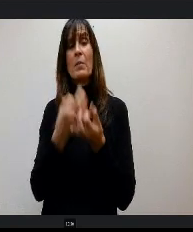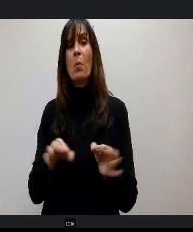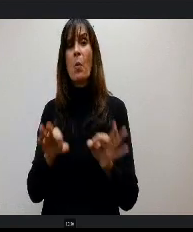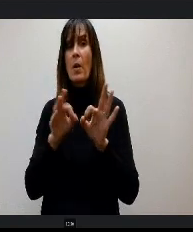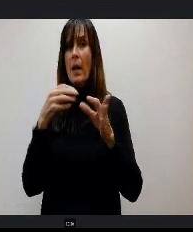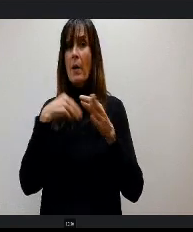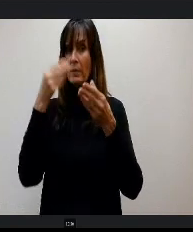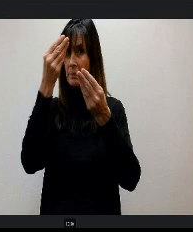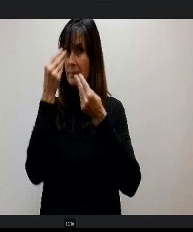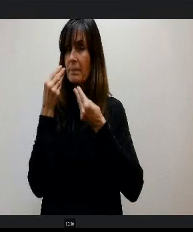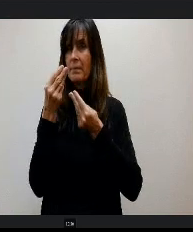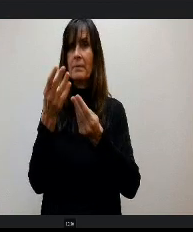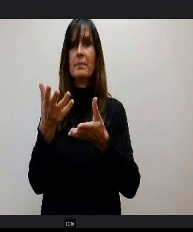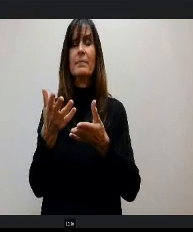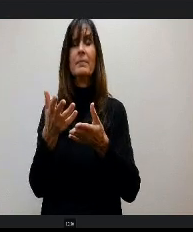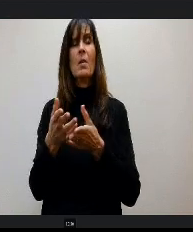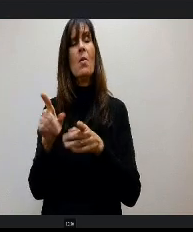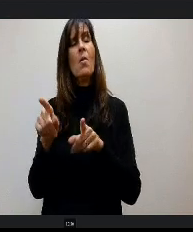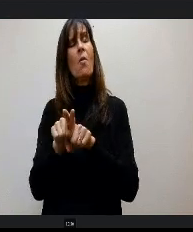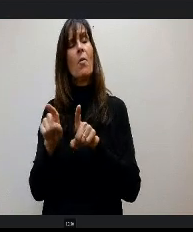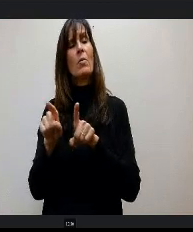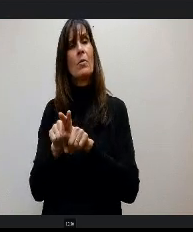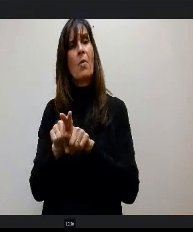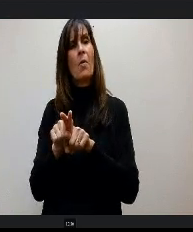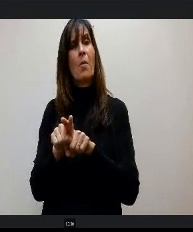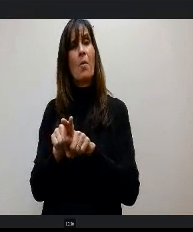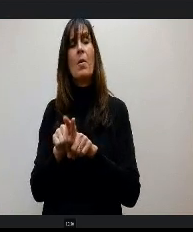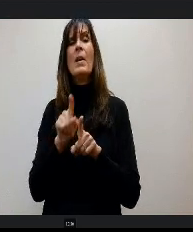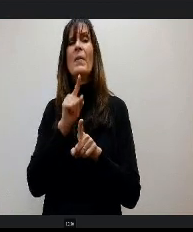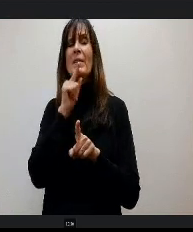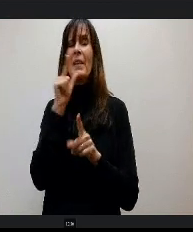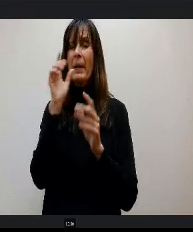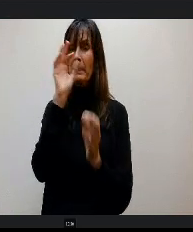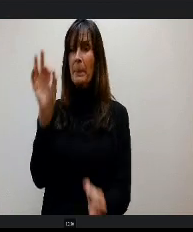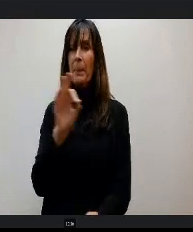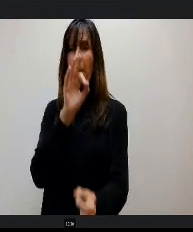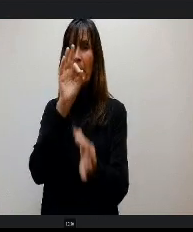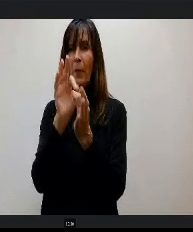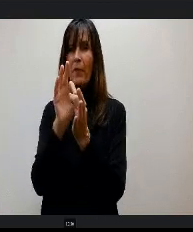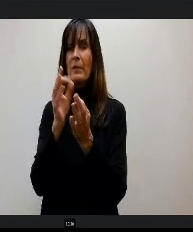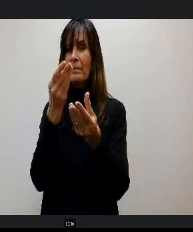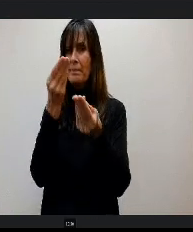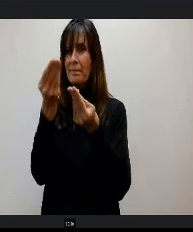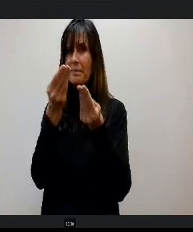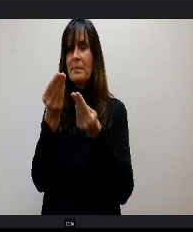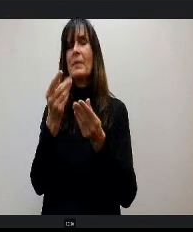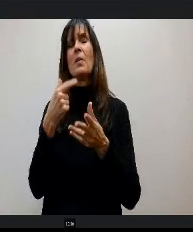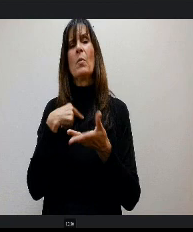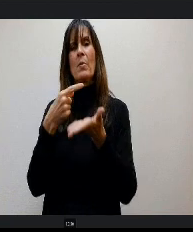And anything that doesn't true up exactly to what we've shared will true it up at the mid year January 20